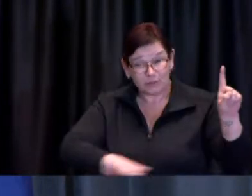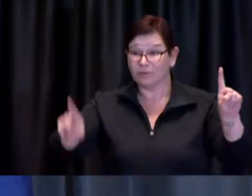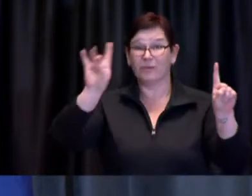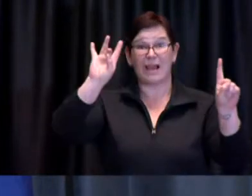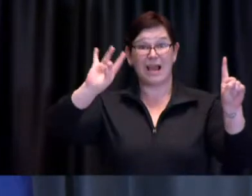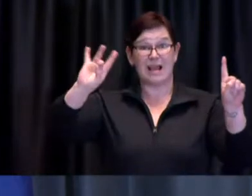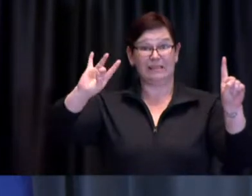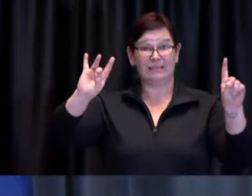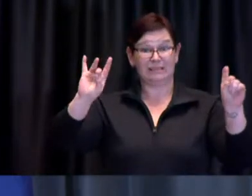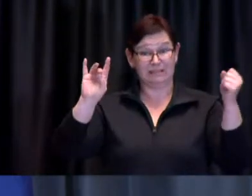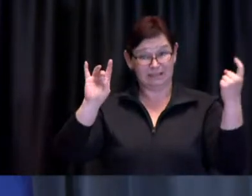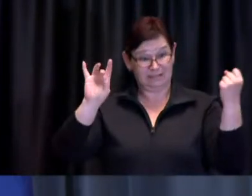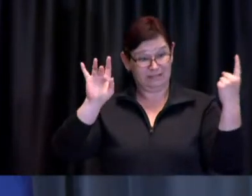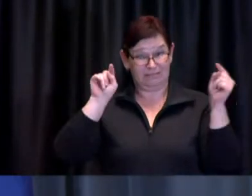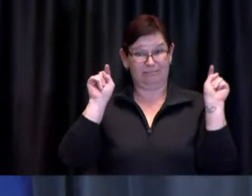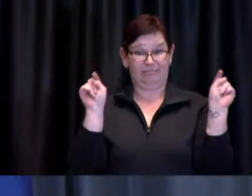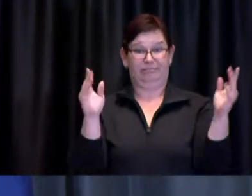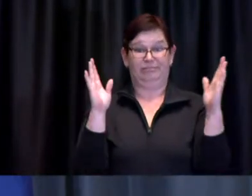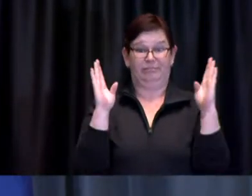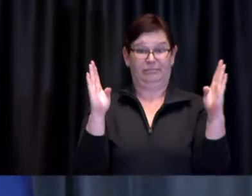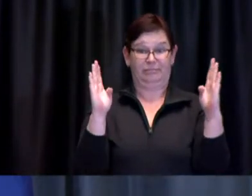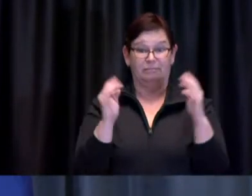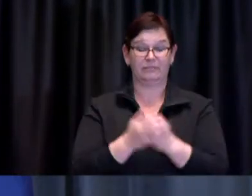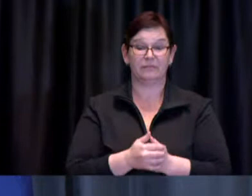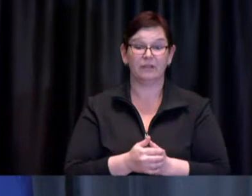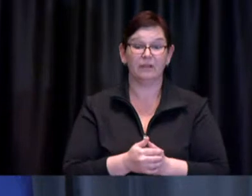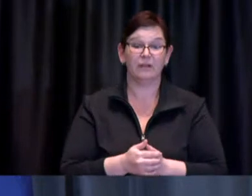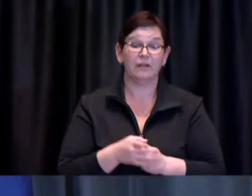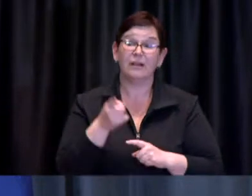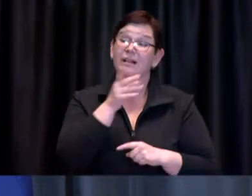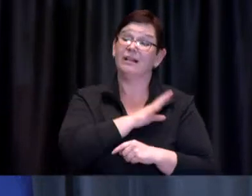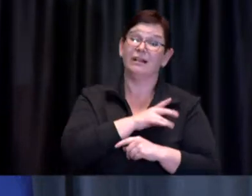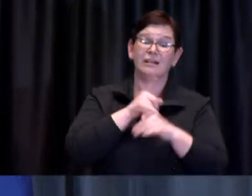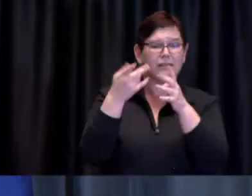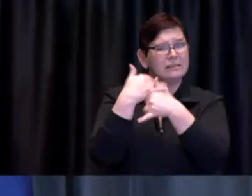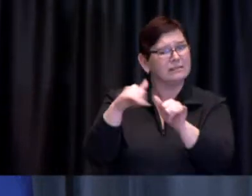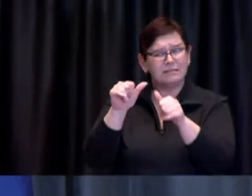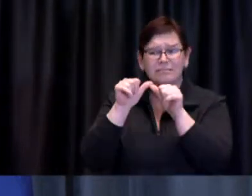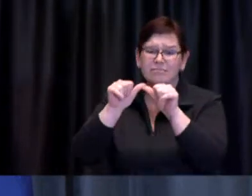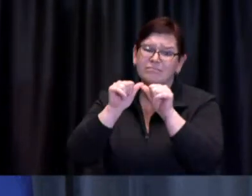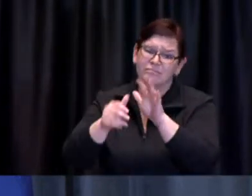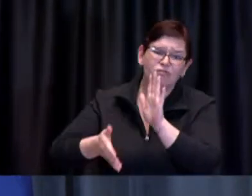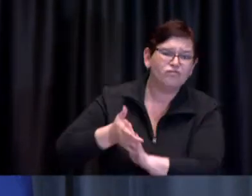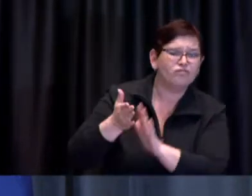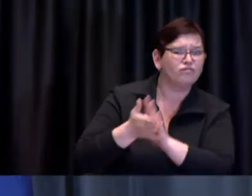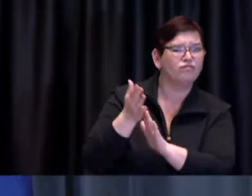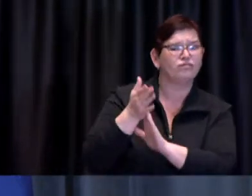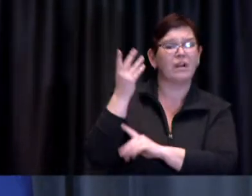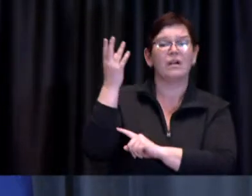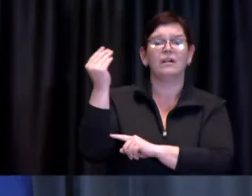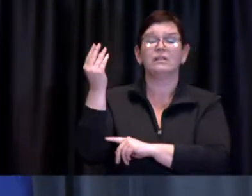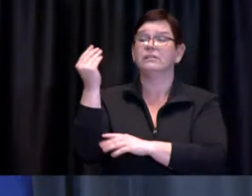Our clinics continue to run smoothly, with little to no wait for those who arrive at their scheduled appointment times.